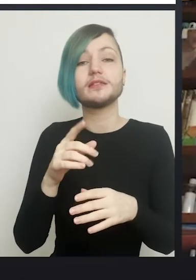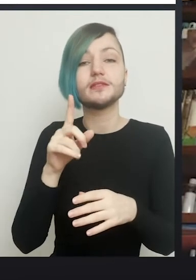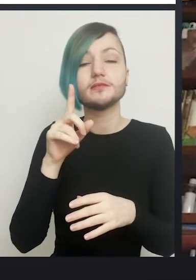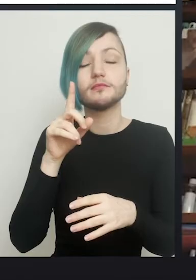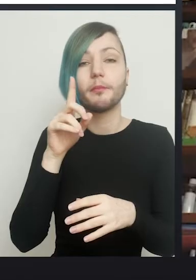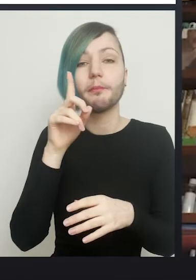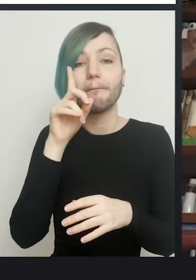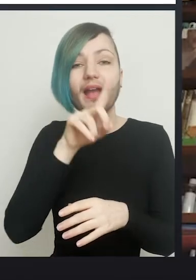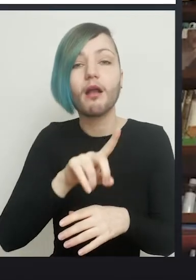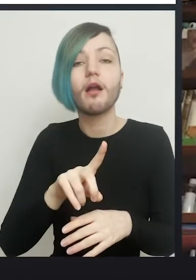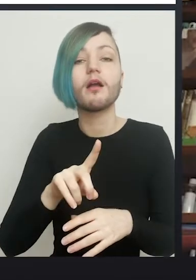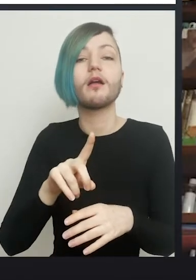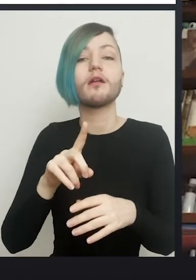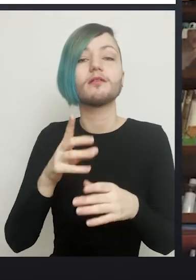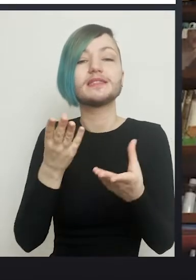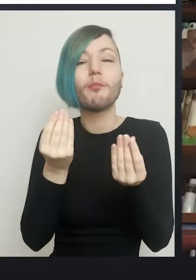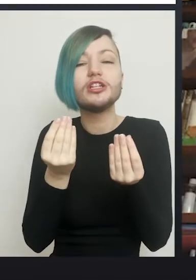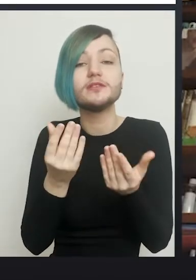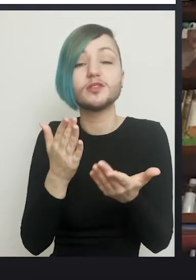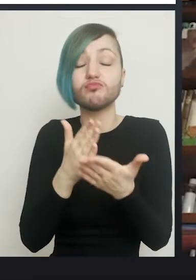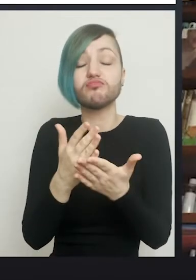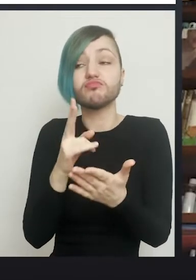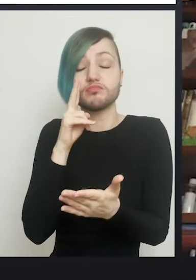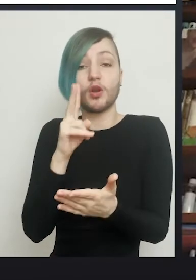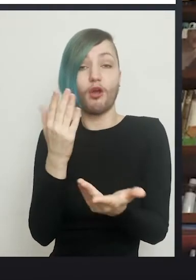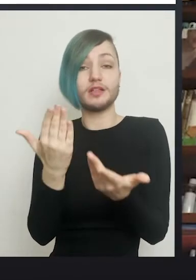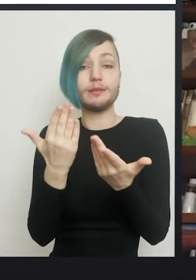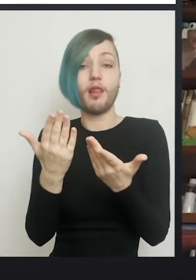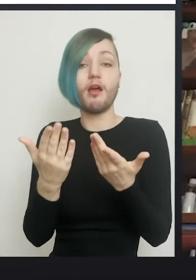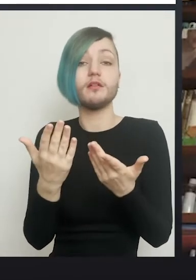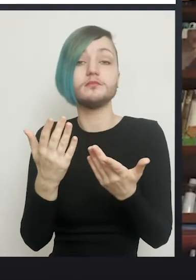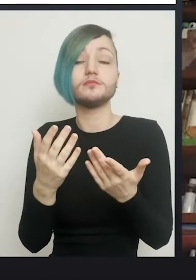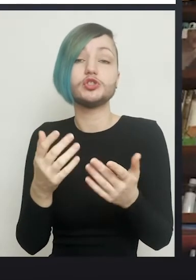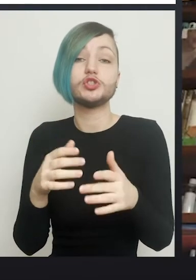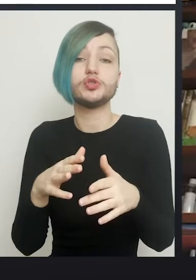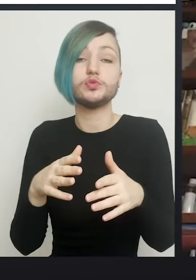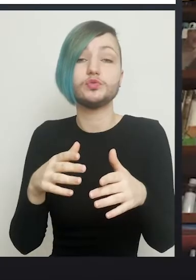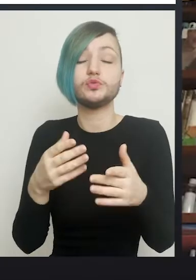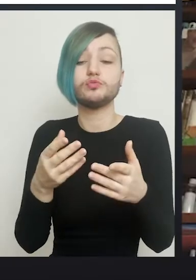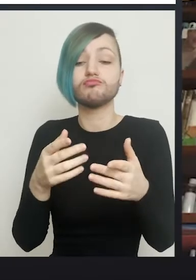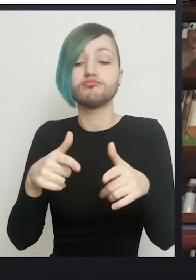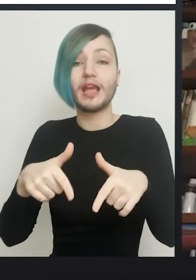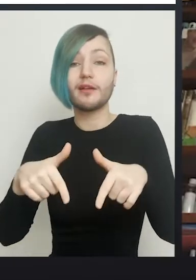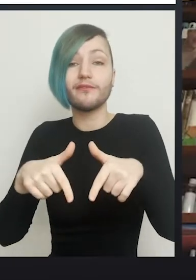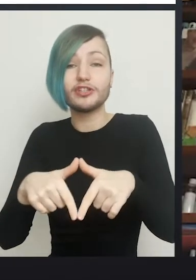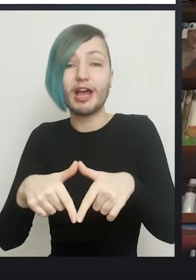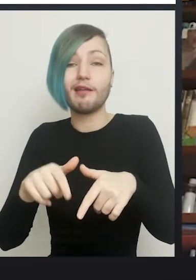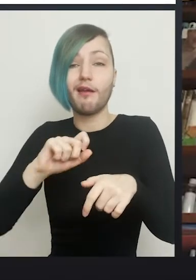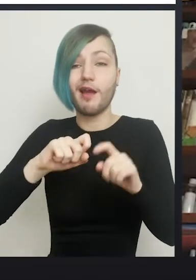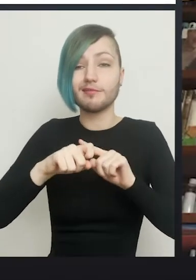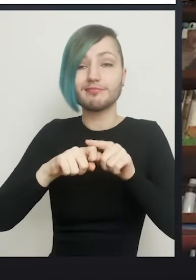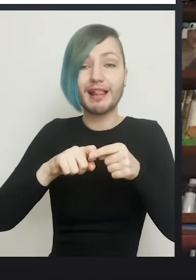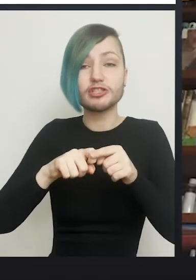tissue, which resembles quite closely the tissue between the vagina and the clitoris in cis women.